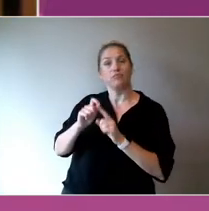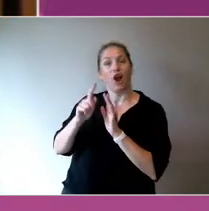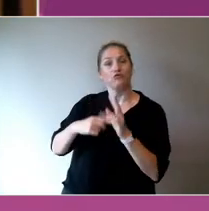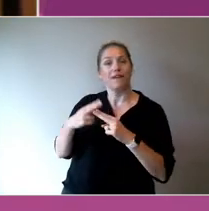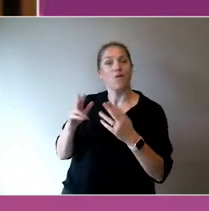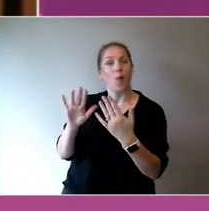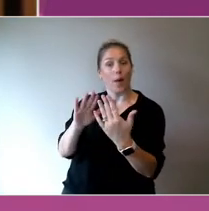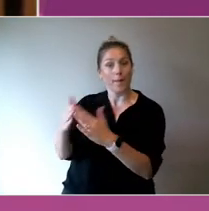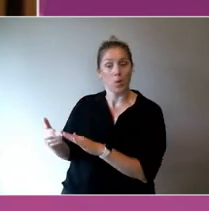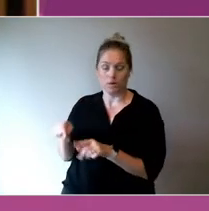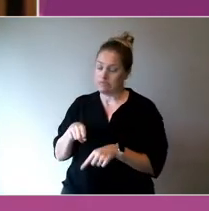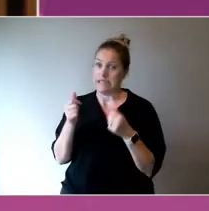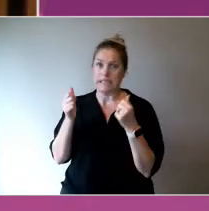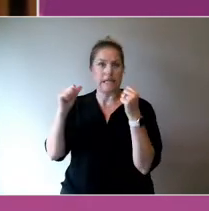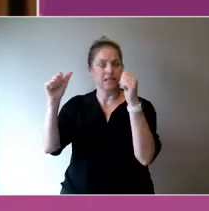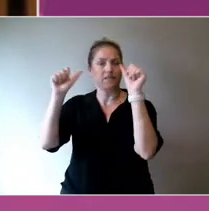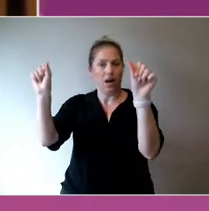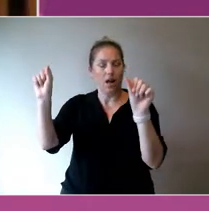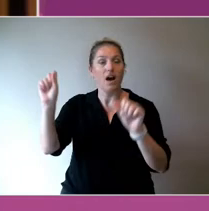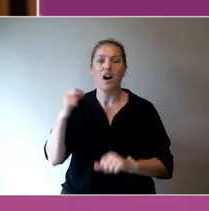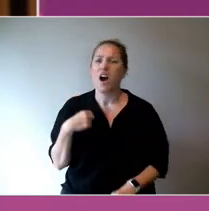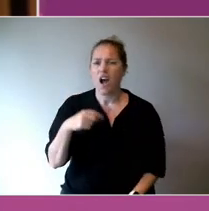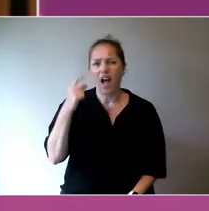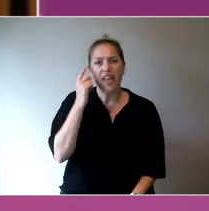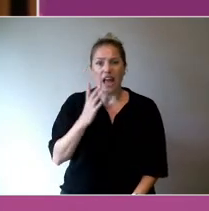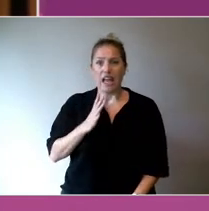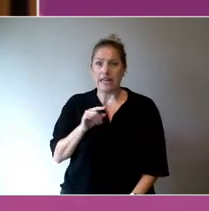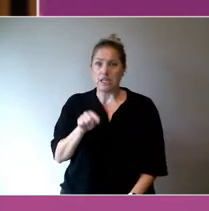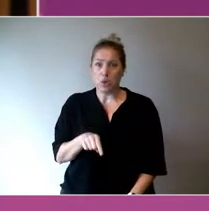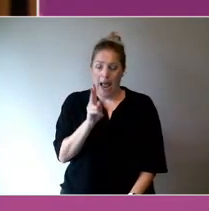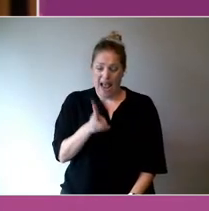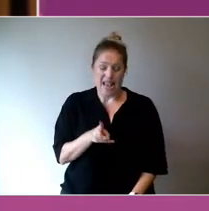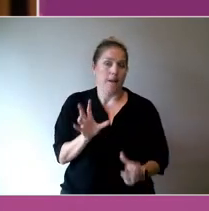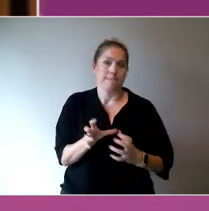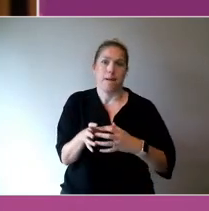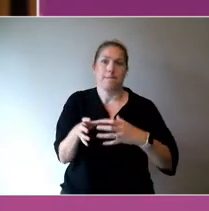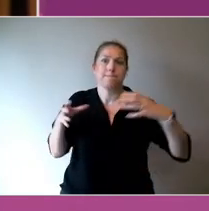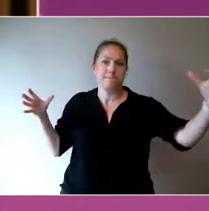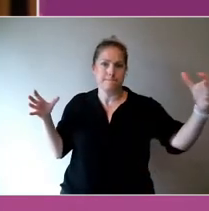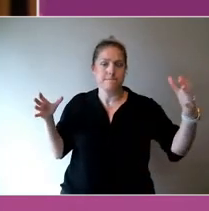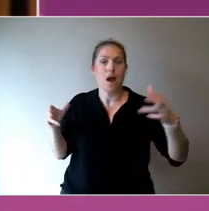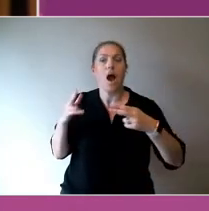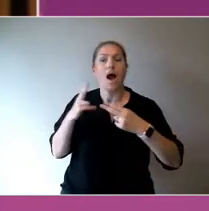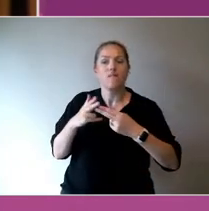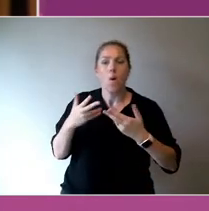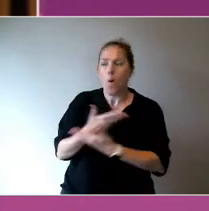We need to be thinking about doing that at scale so there's capability within the community ahead of these events happening.